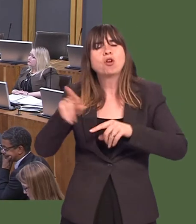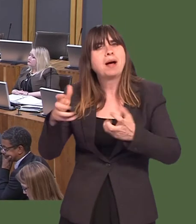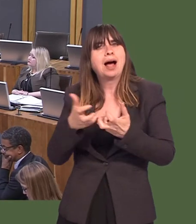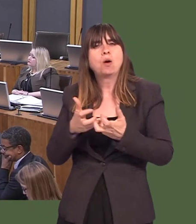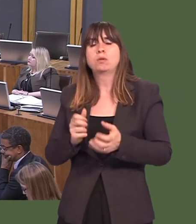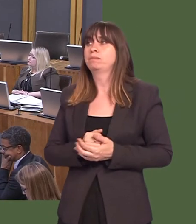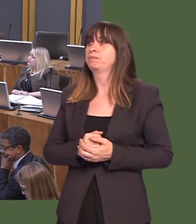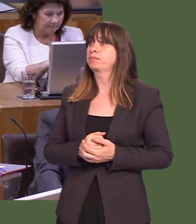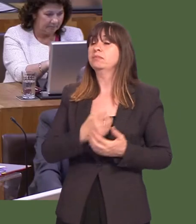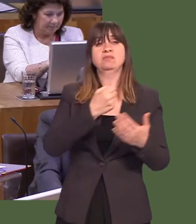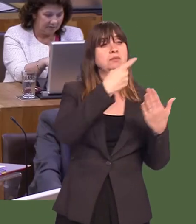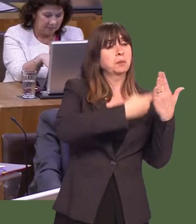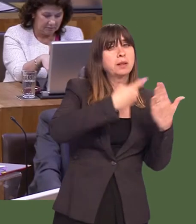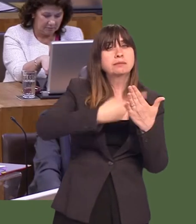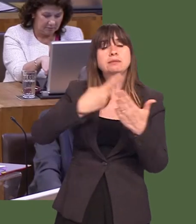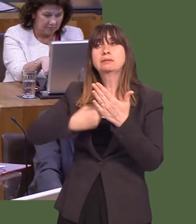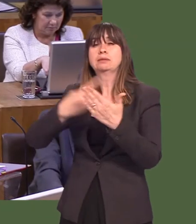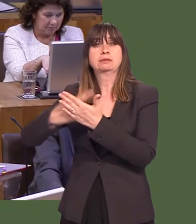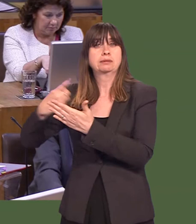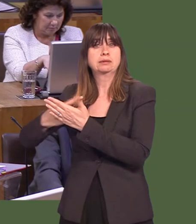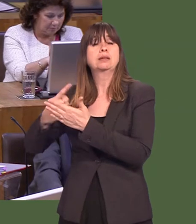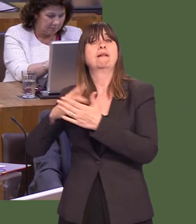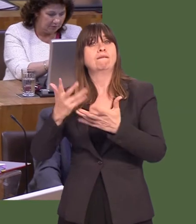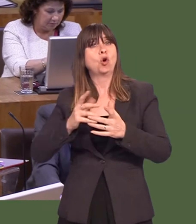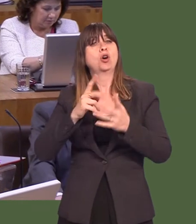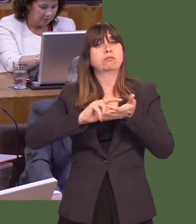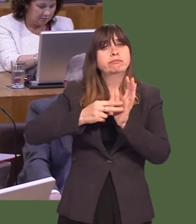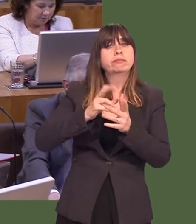to consider reviewing our policies and guidance in respect of educational visits abroad.